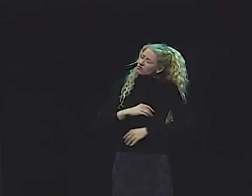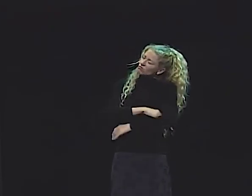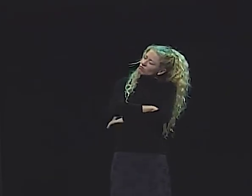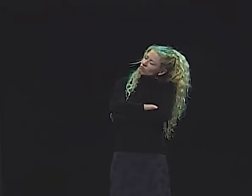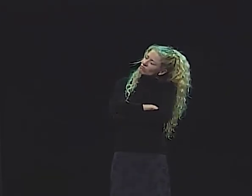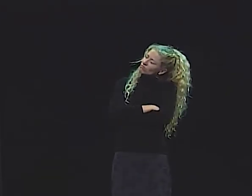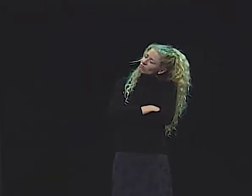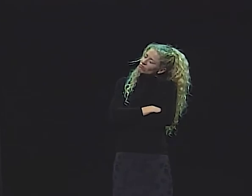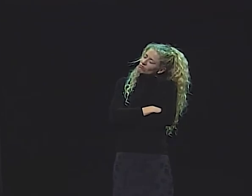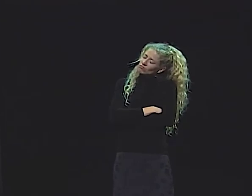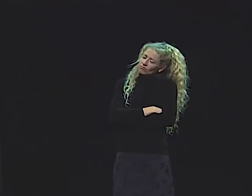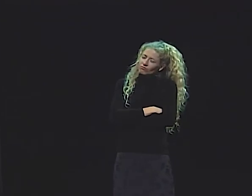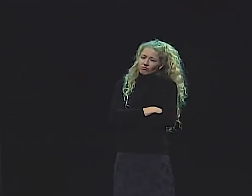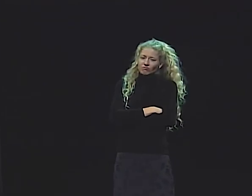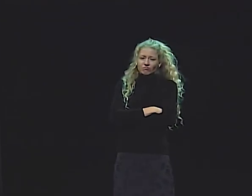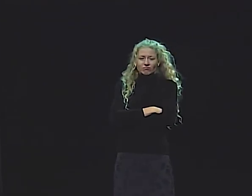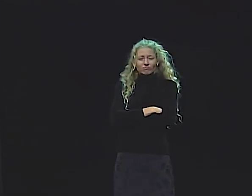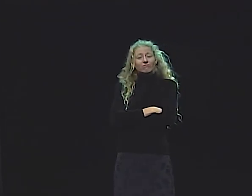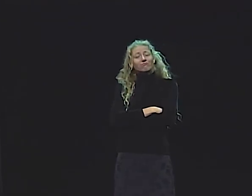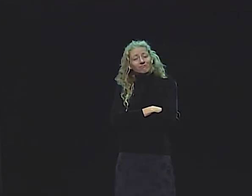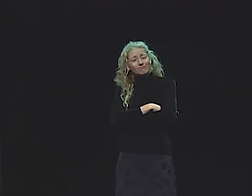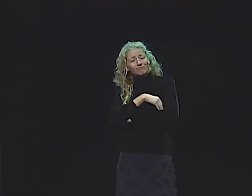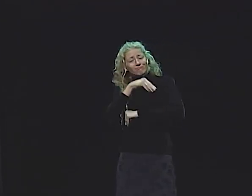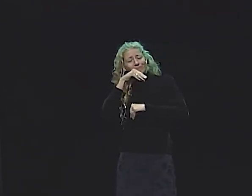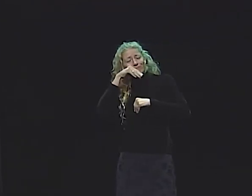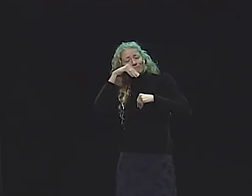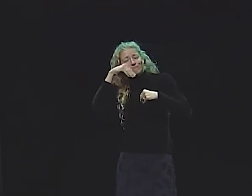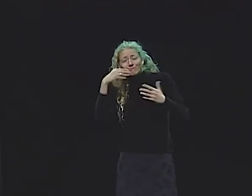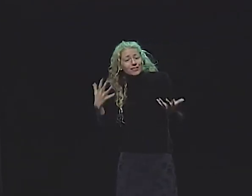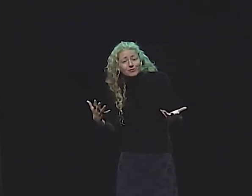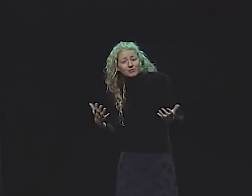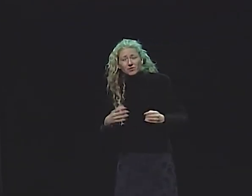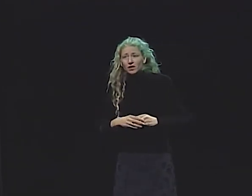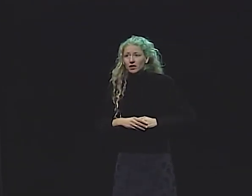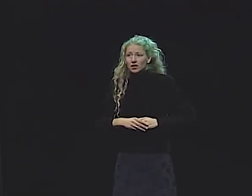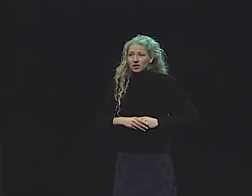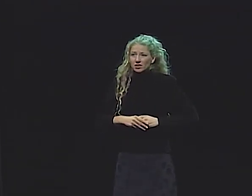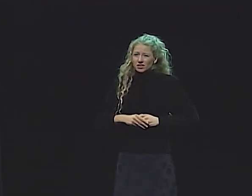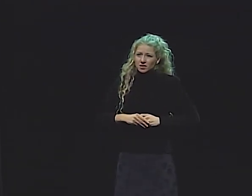THERE HE SAT WITH HIS FLOWING BEARD AND HIS FLOWING HAIR AND REGARDED THEM.